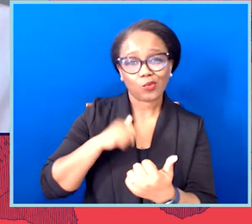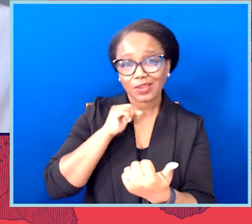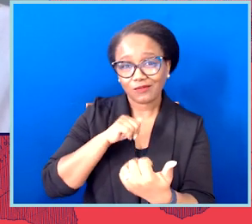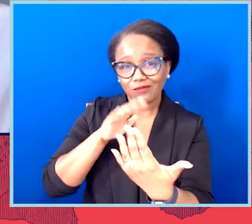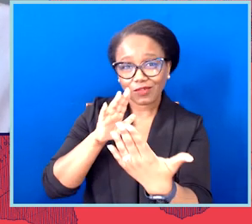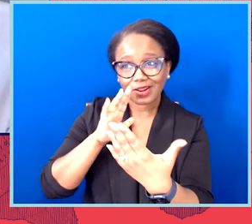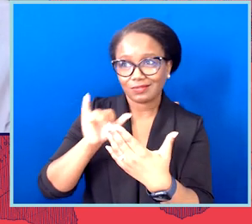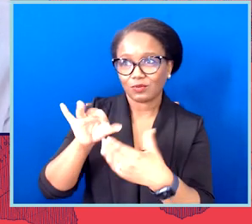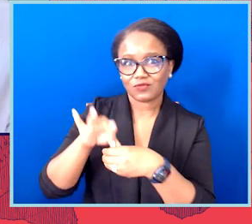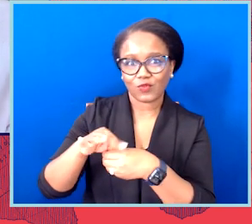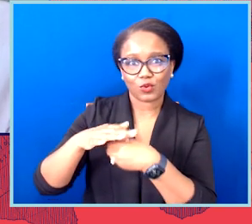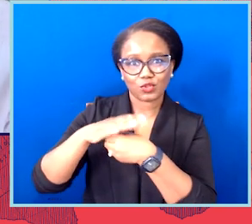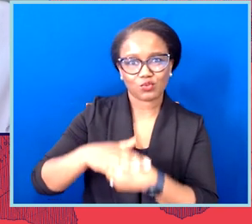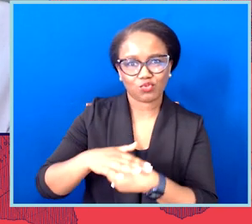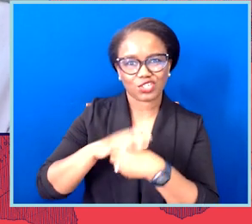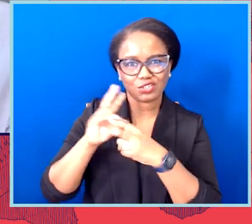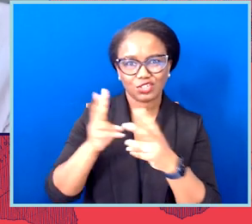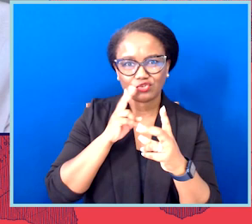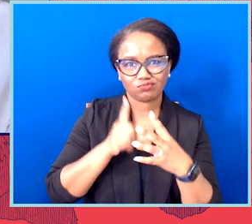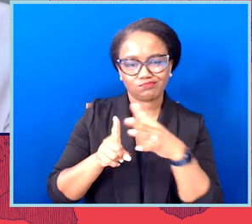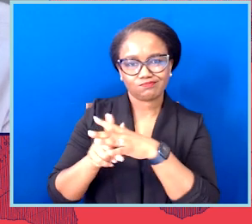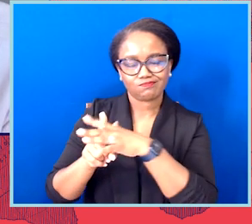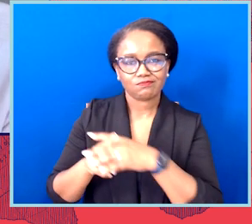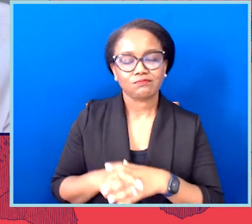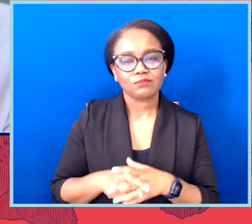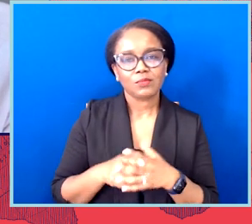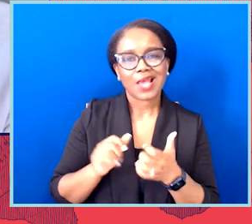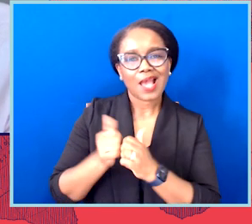You mentioned court, but what have we been doing to protect access to the ballot in the